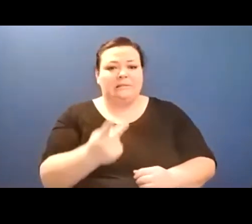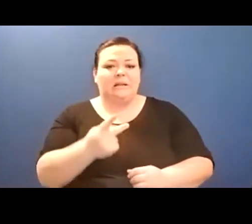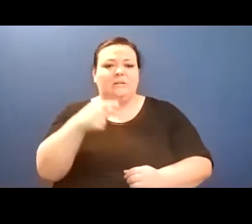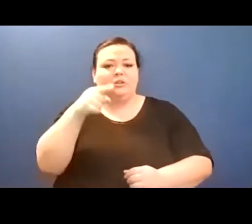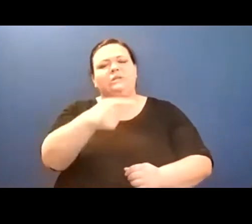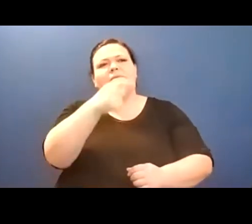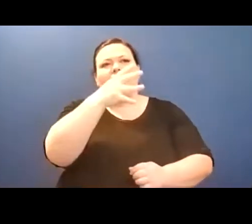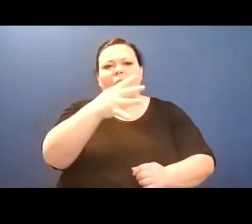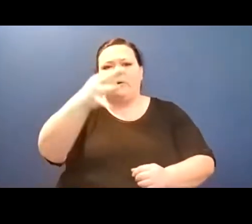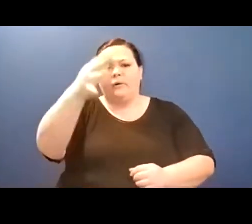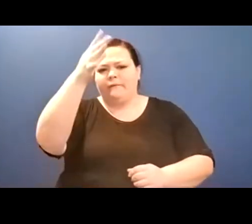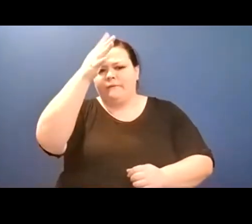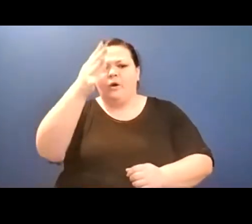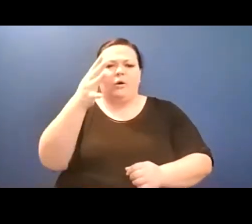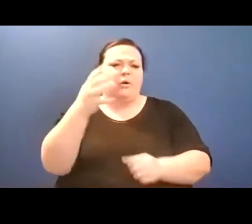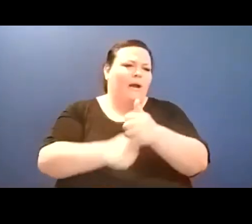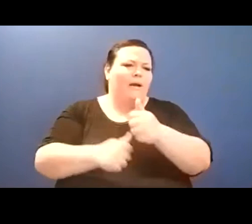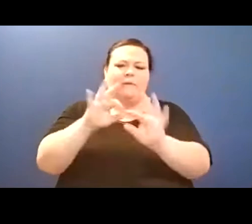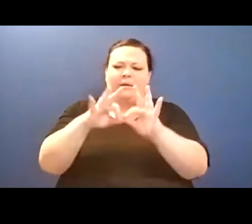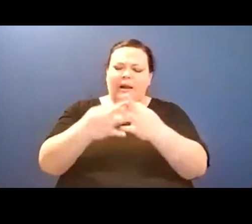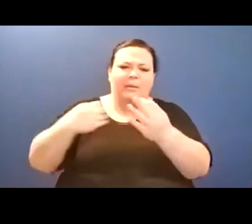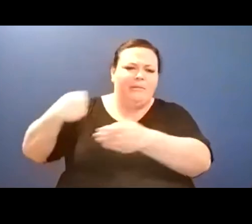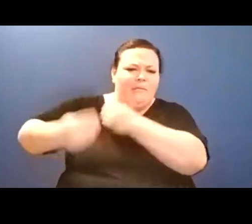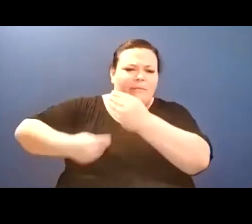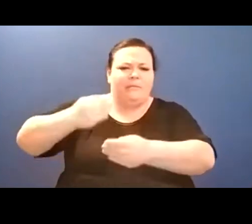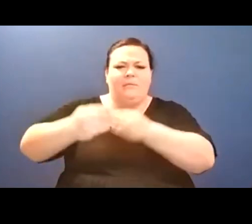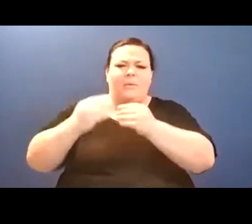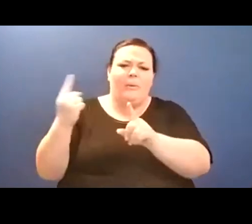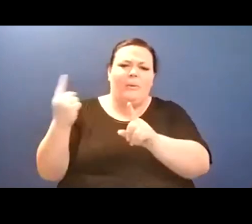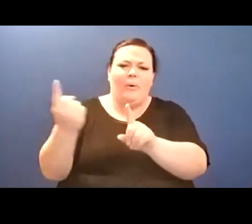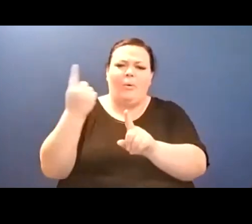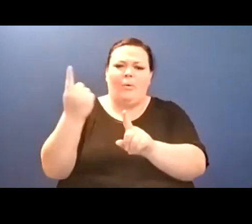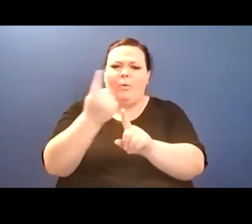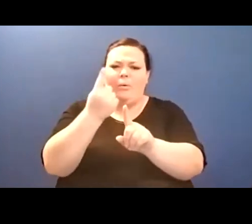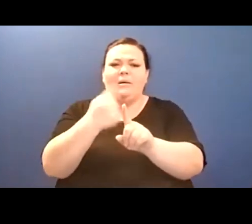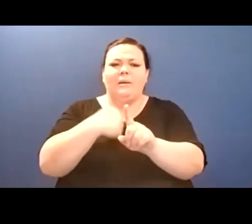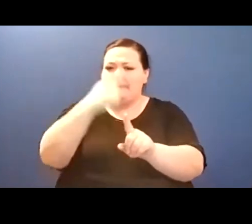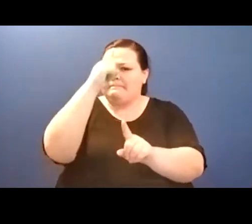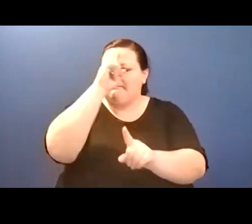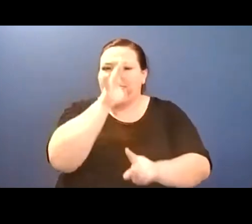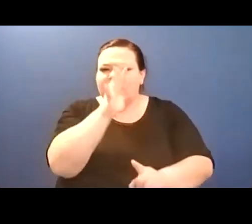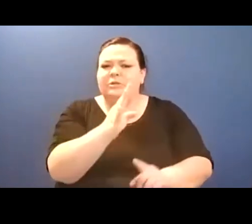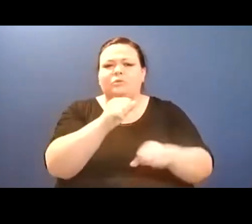You are?-- Okay that's perfect. Um, this is called "After the Quarantine Ends."